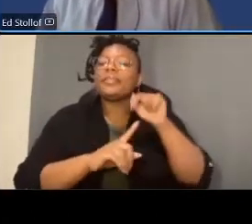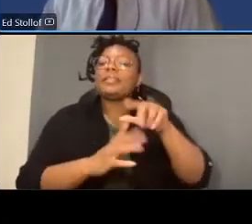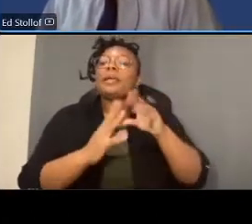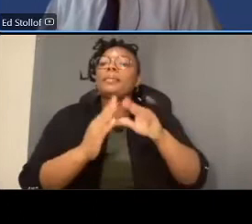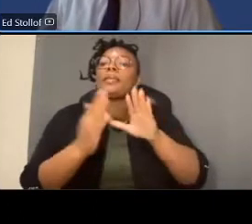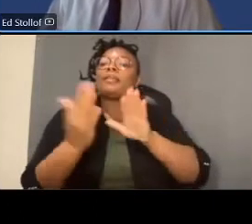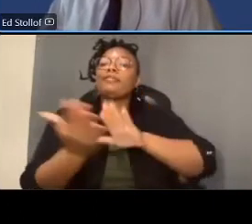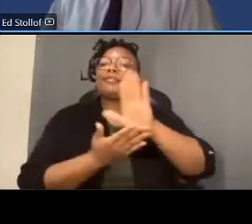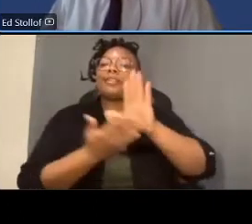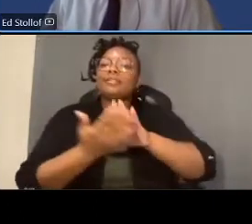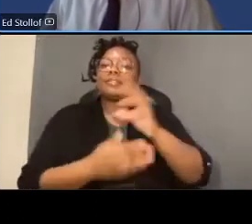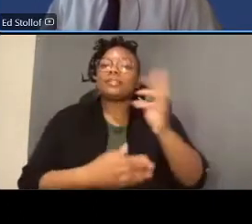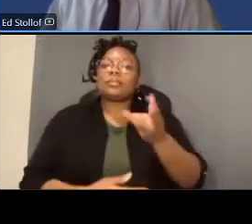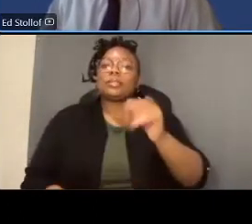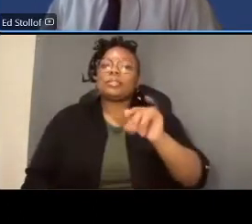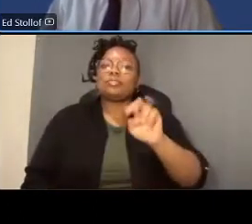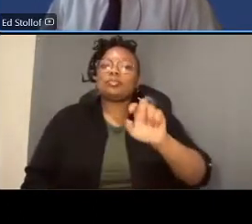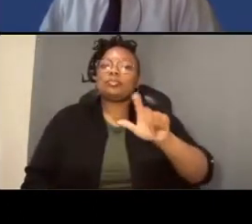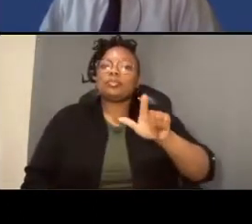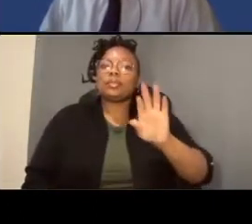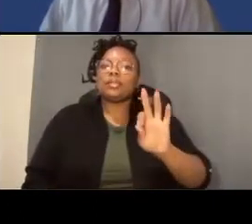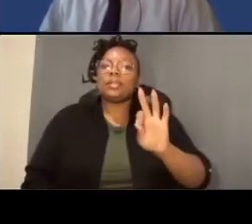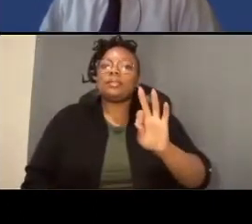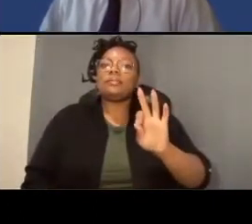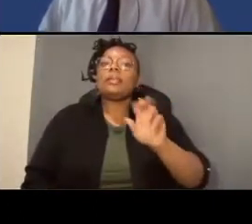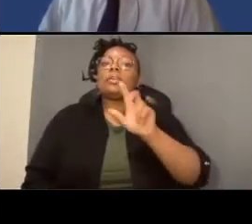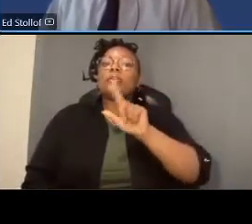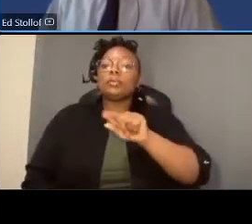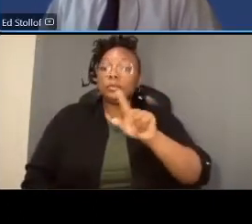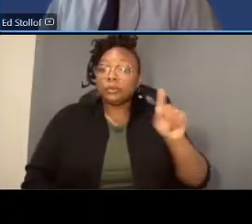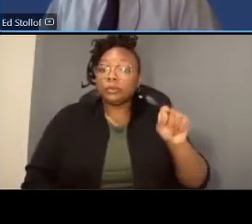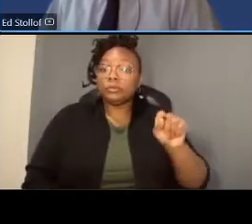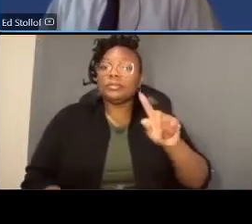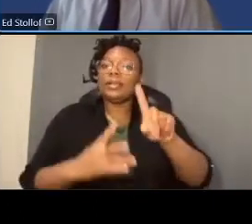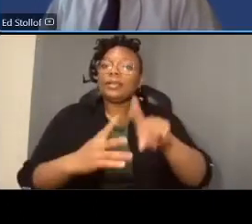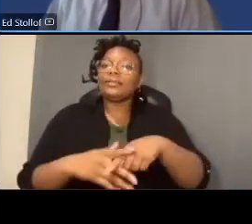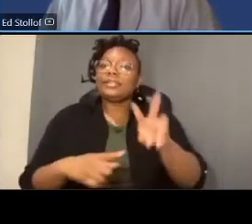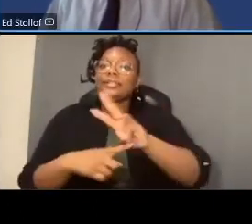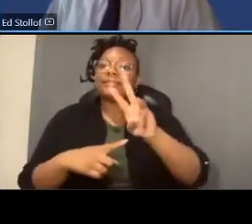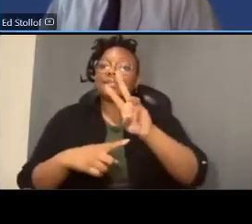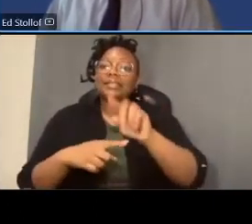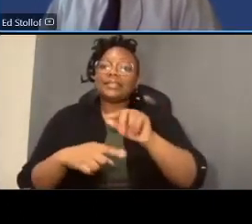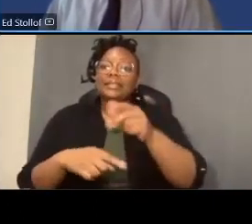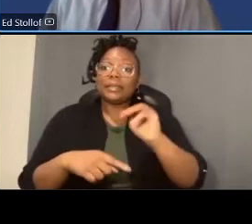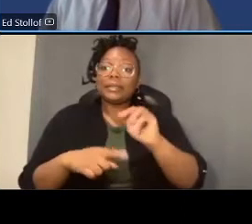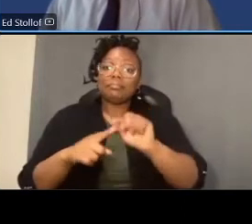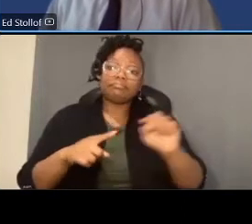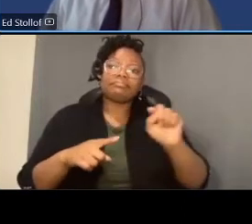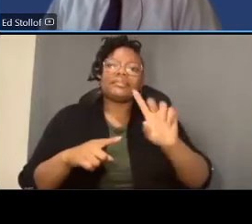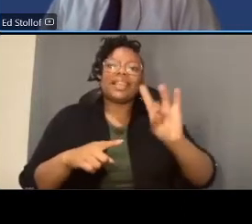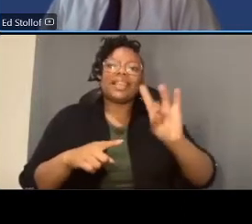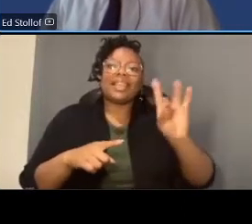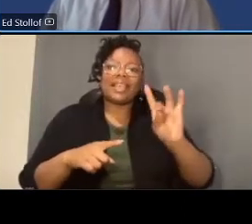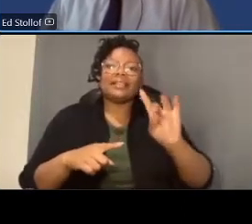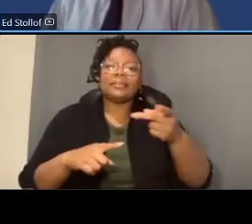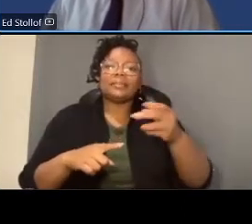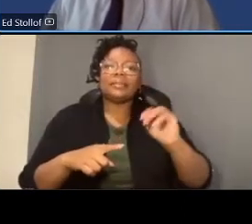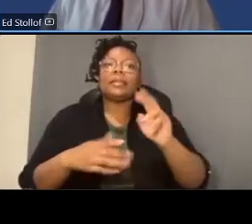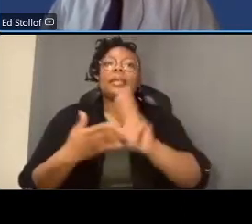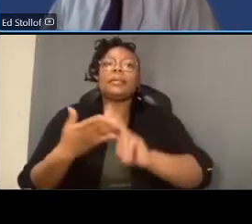wednesday june 29 2022 it'll start at 6 00 p.m the meeting will be at the university of the district